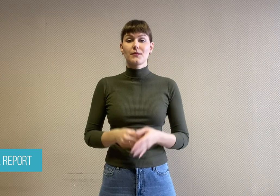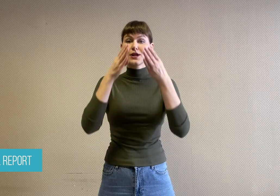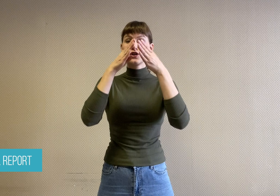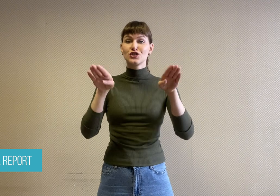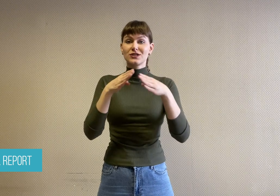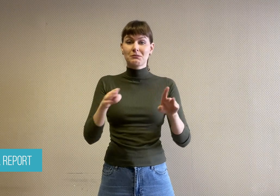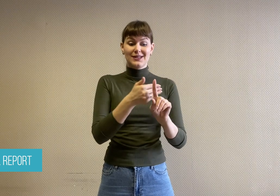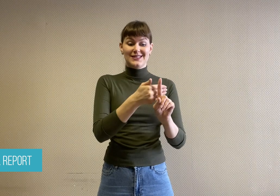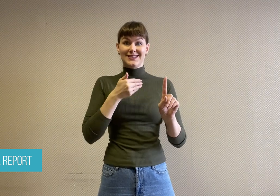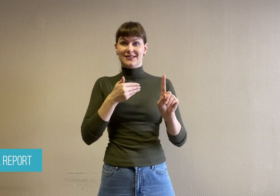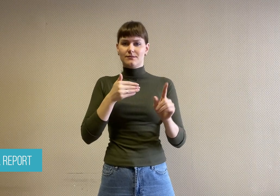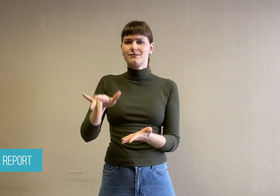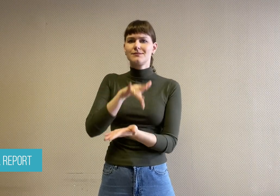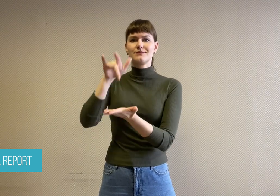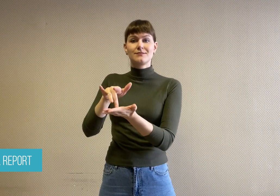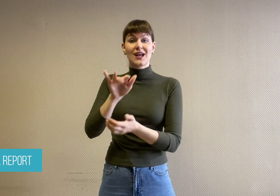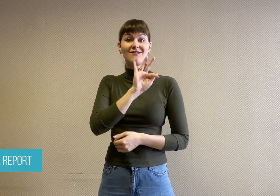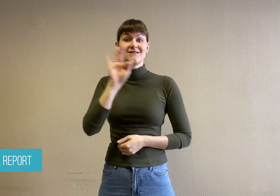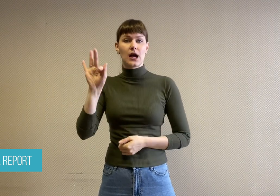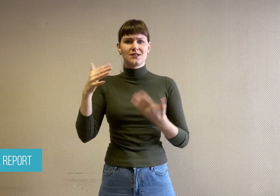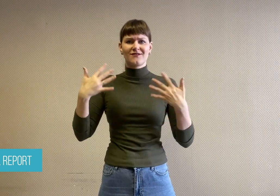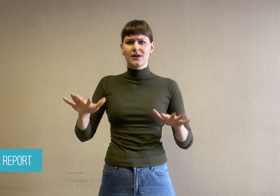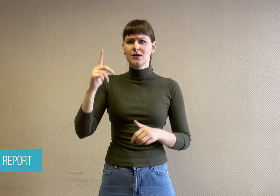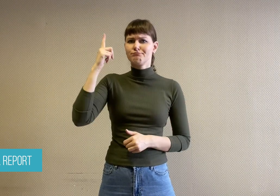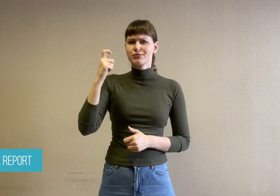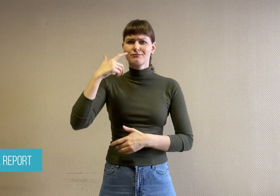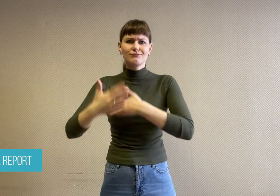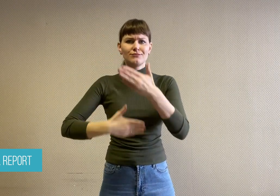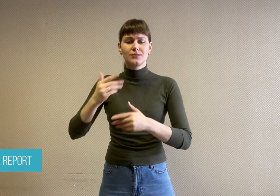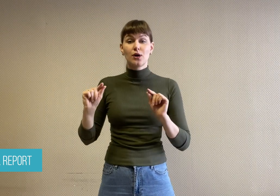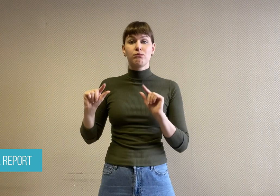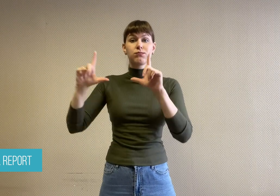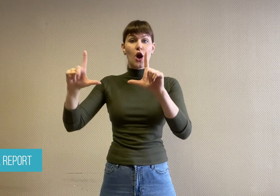Before Christmas in France, a health blog was launched